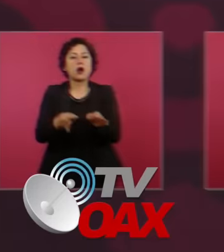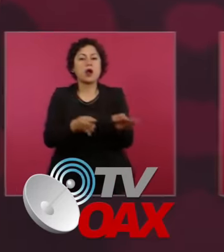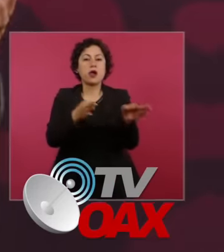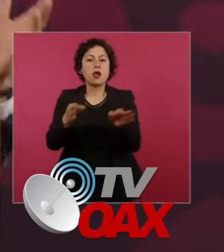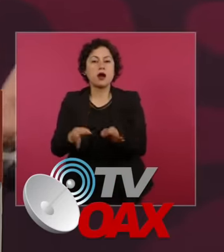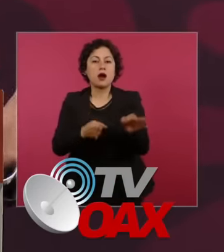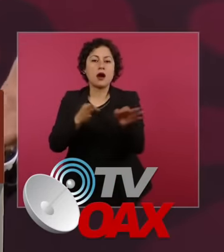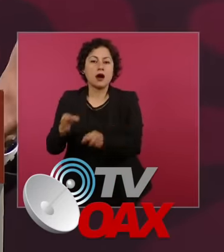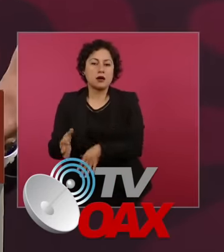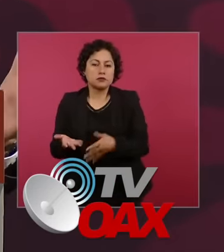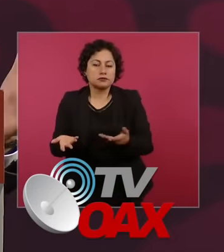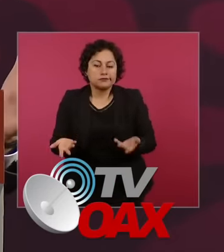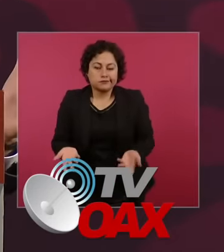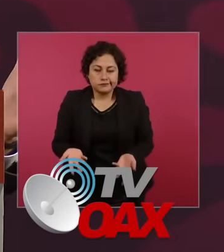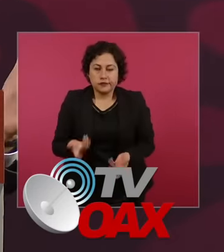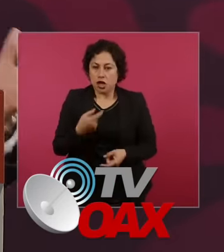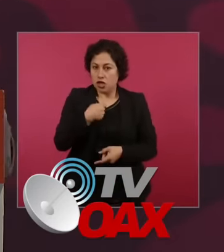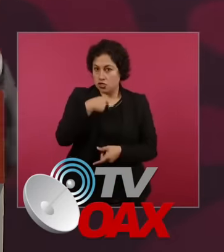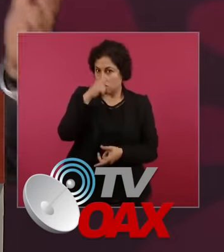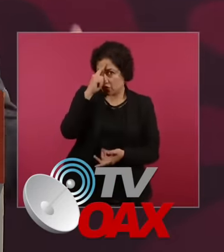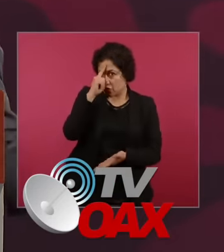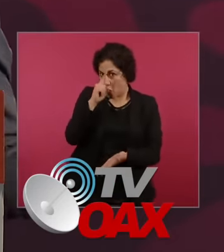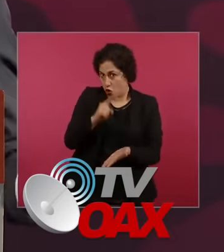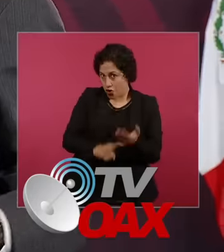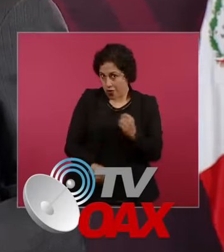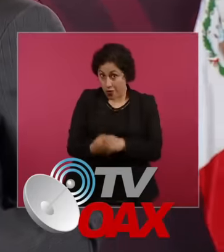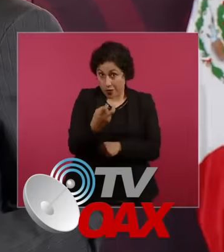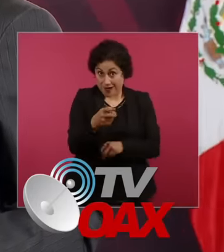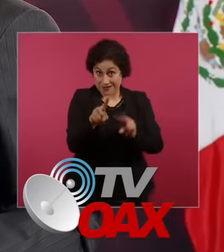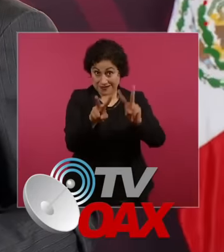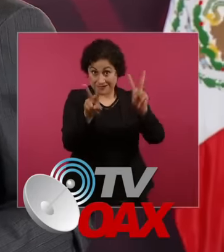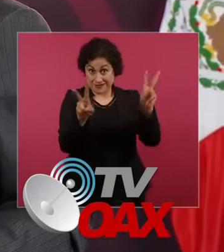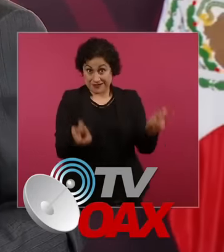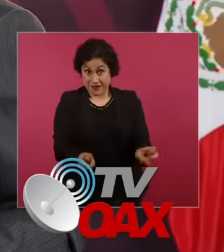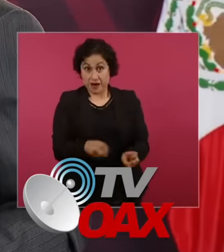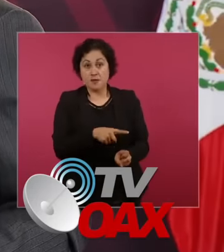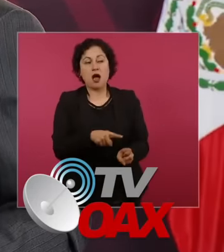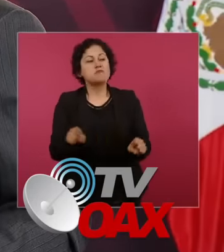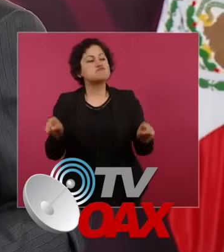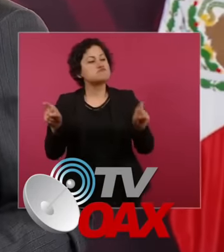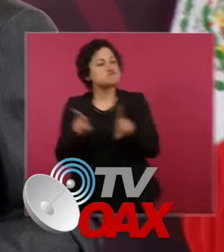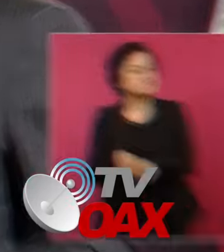López Obrador has mentioned that times have changed and the forgiveness and forgetting of tax payments